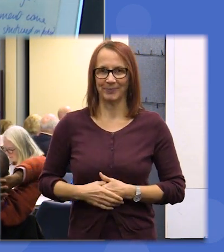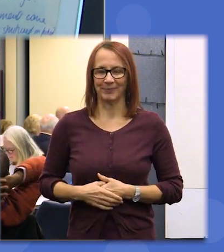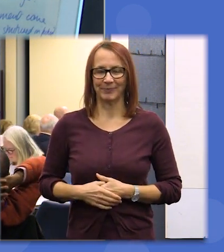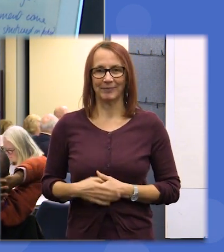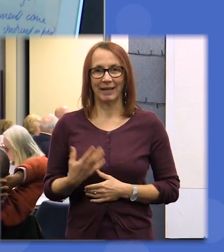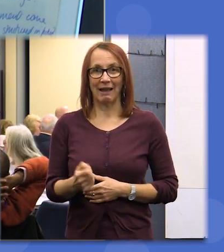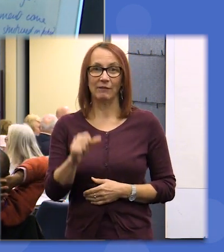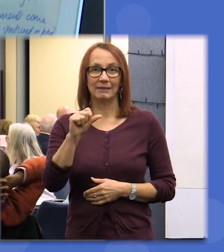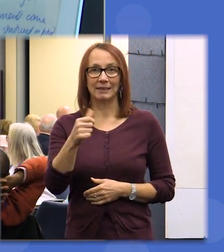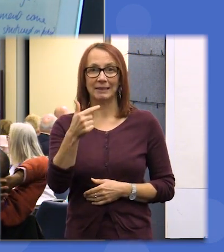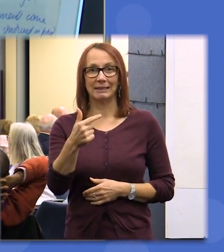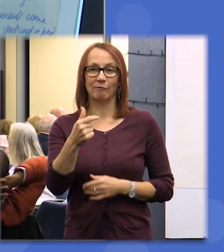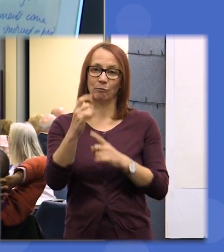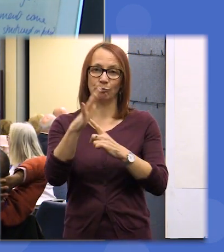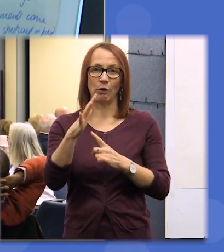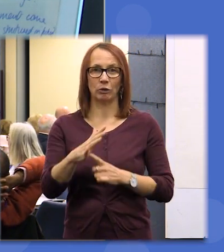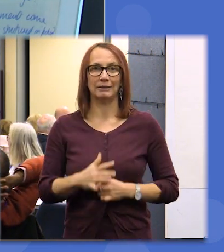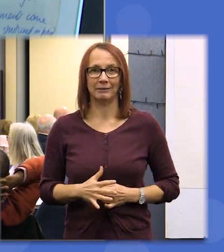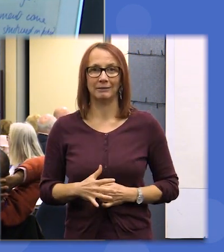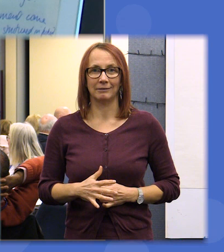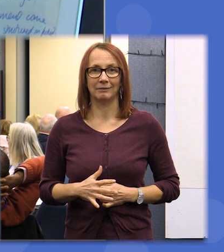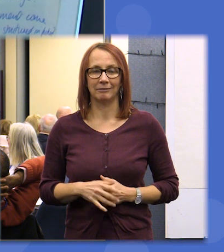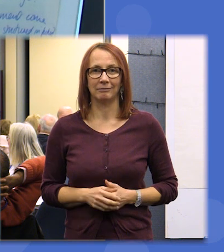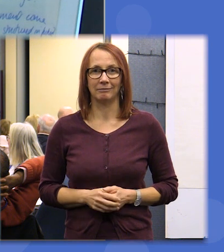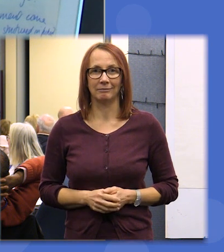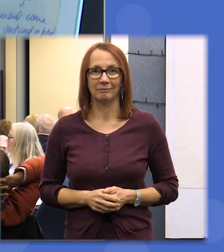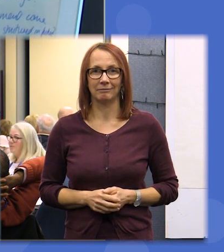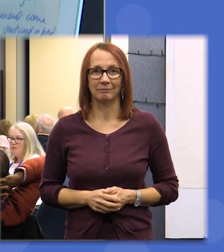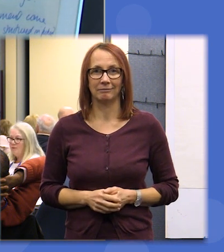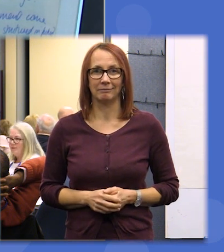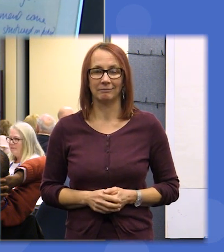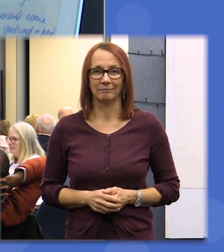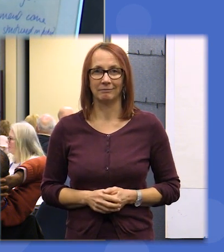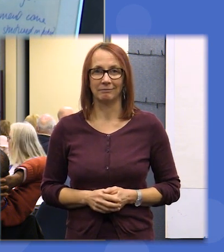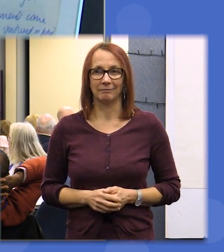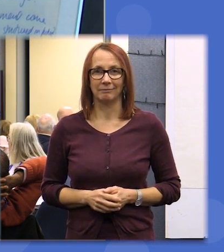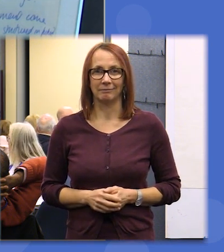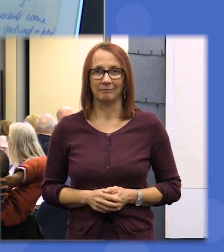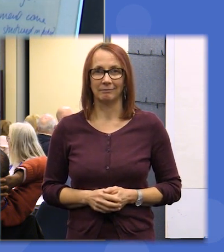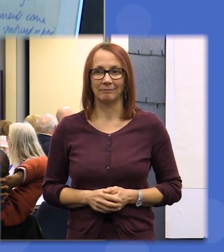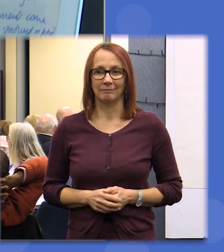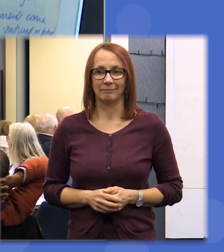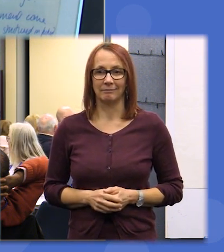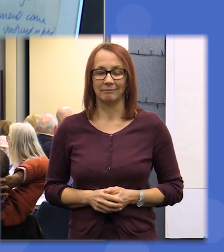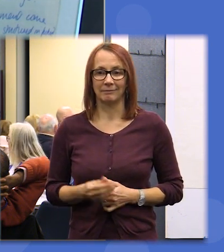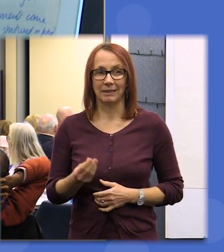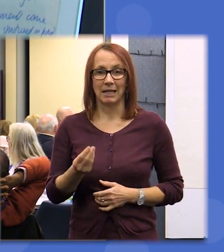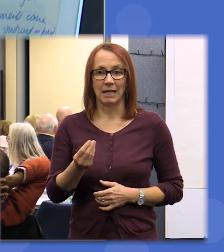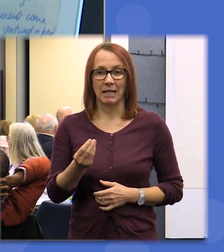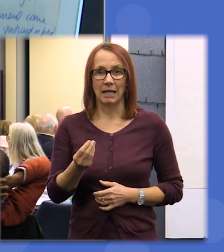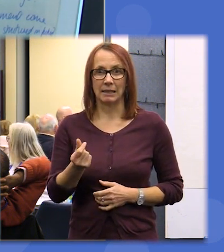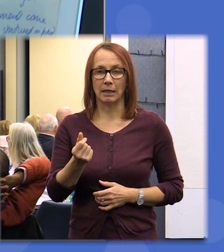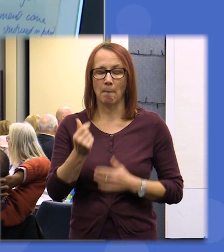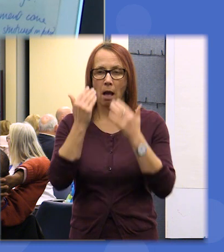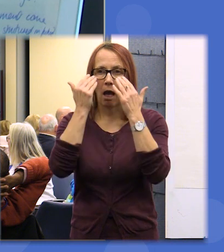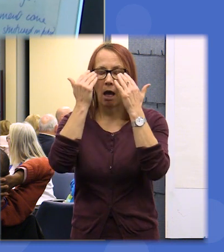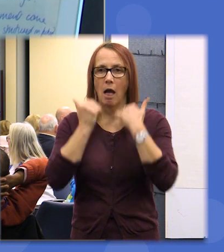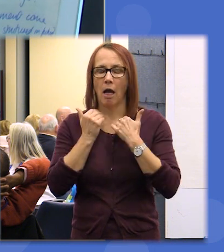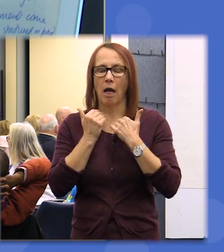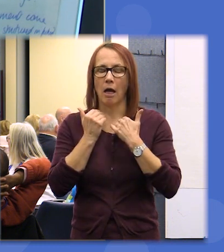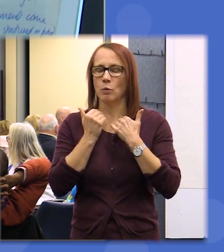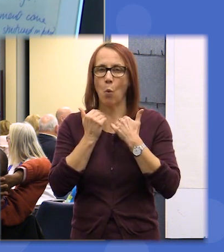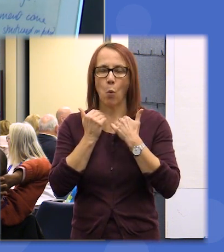priorities some people actually blanched there for a moment oh no and so you know